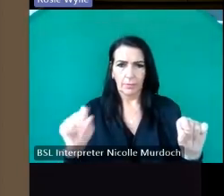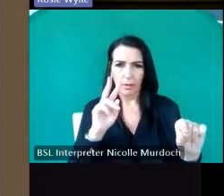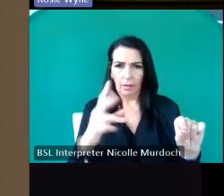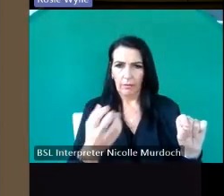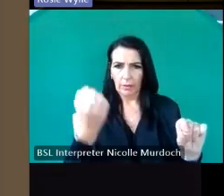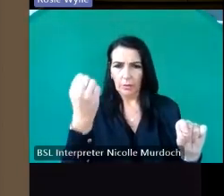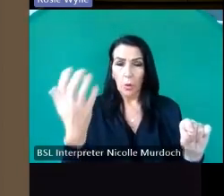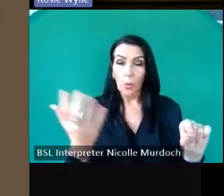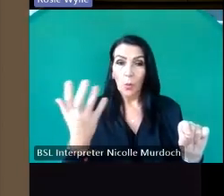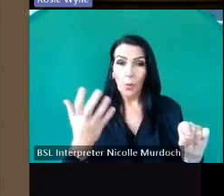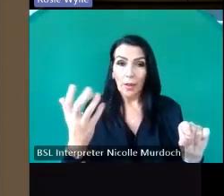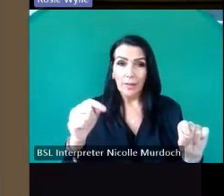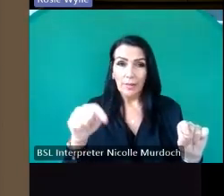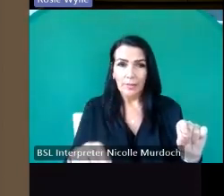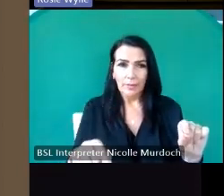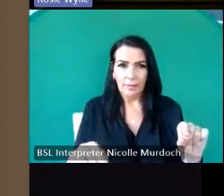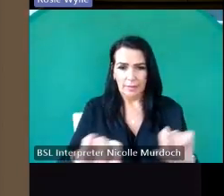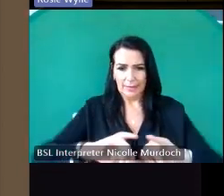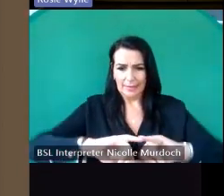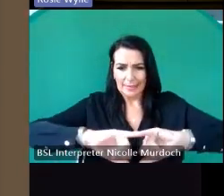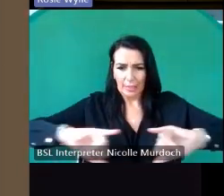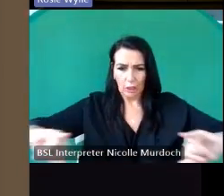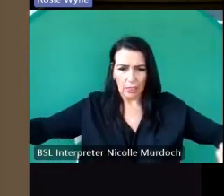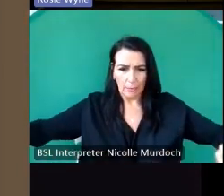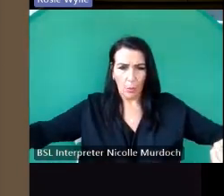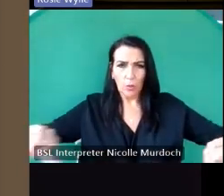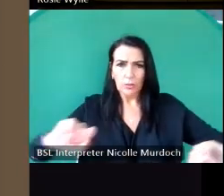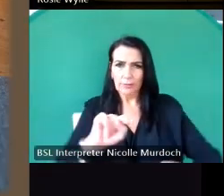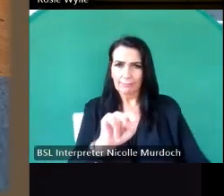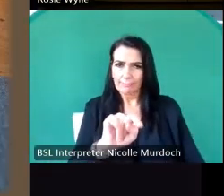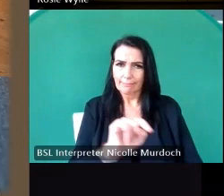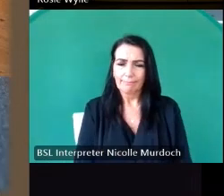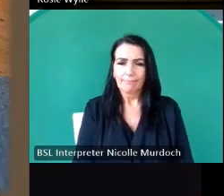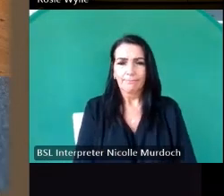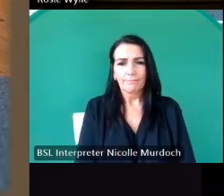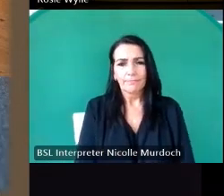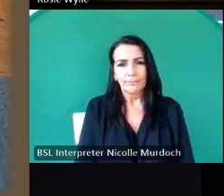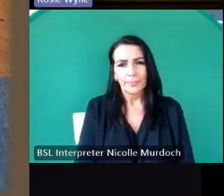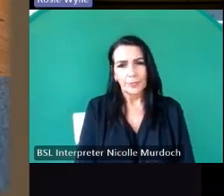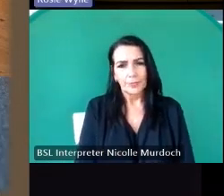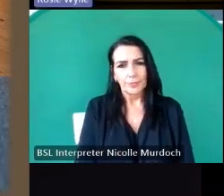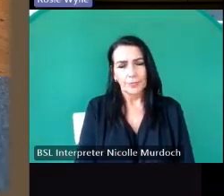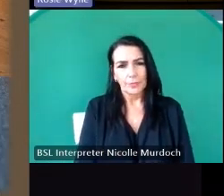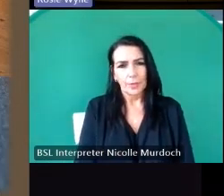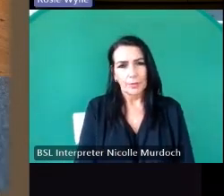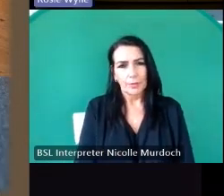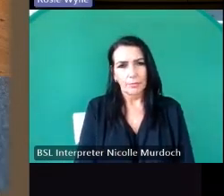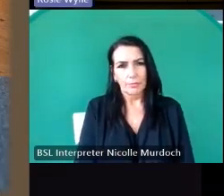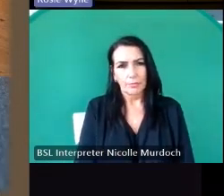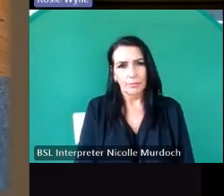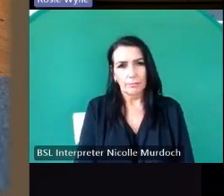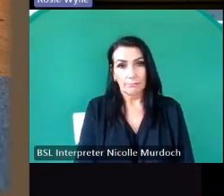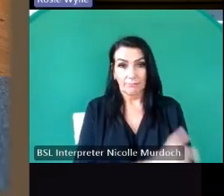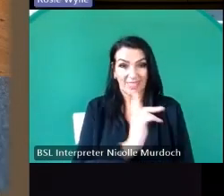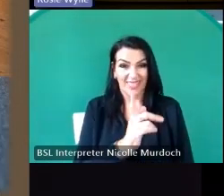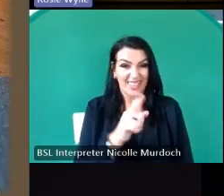it was down on The Scouting board next slide please and that's that's it down there but a